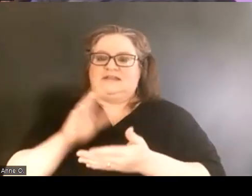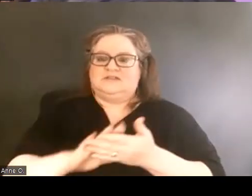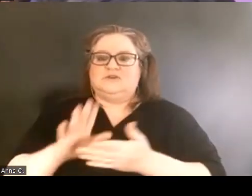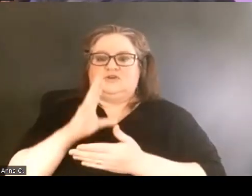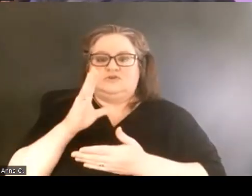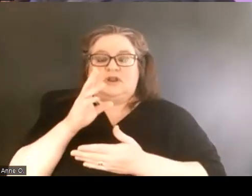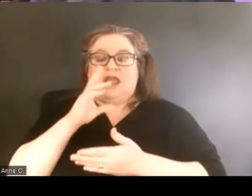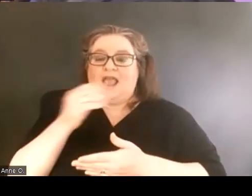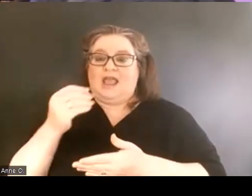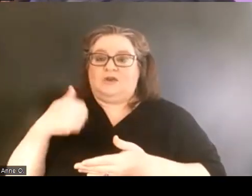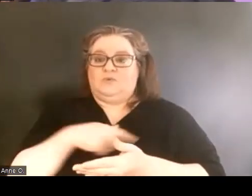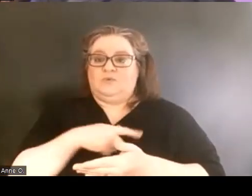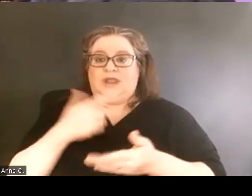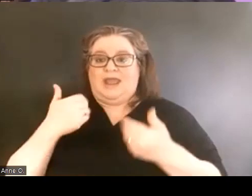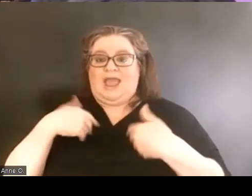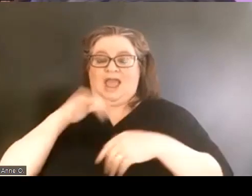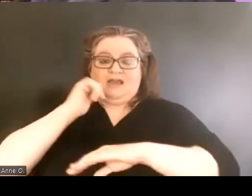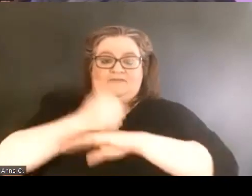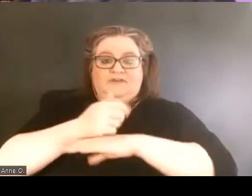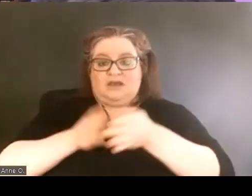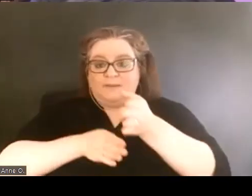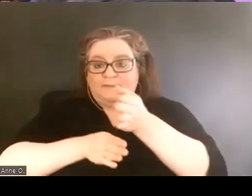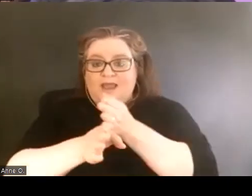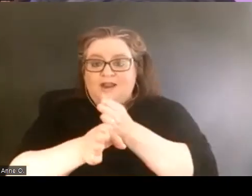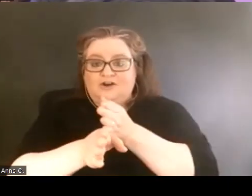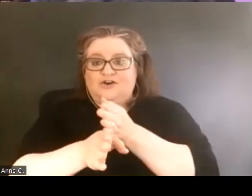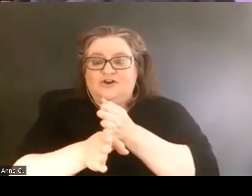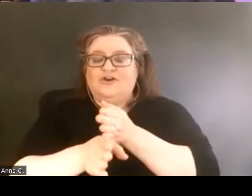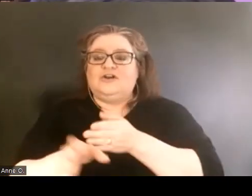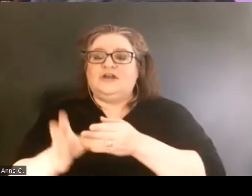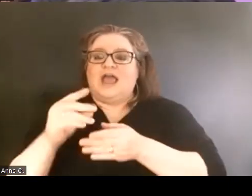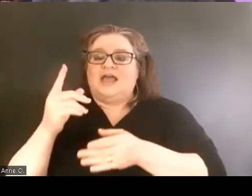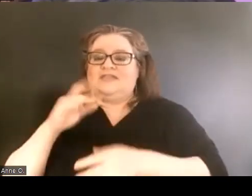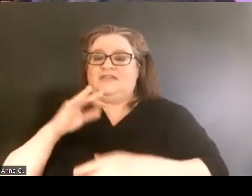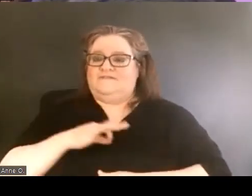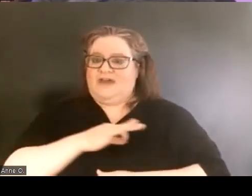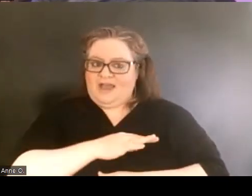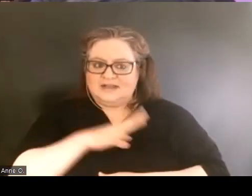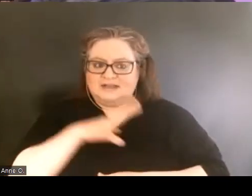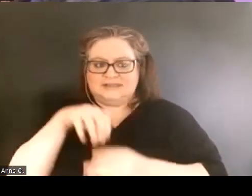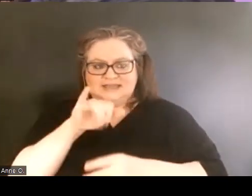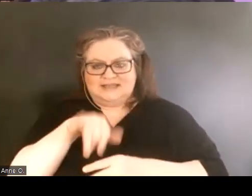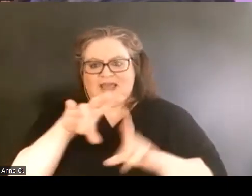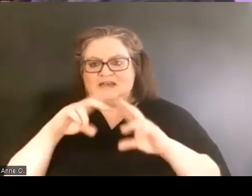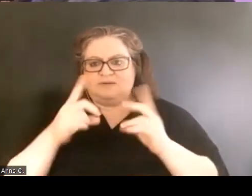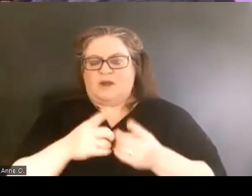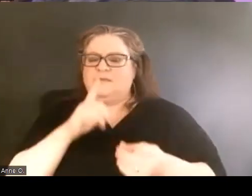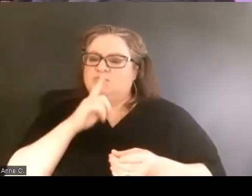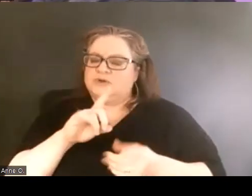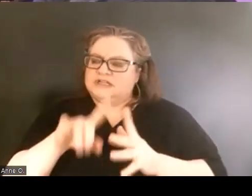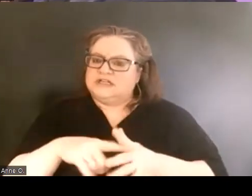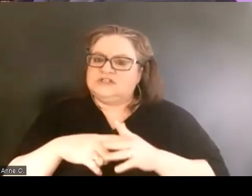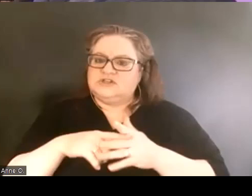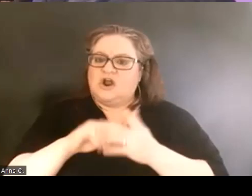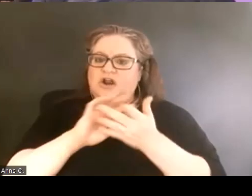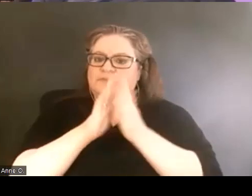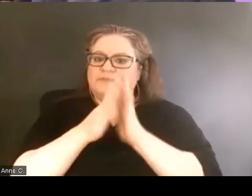And so the faculty in that department actually really started becoming really close colleagues